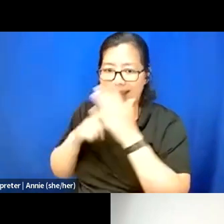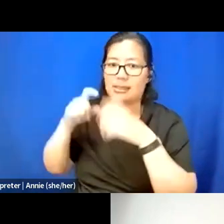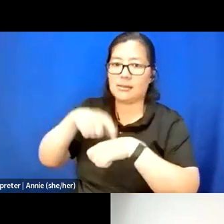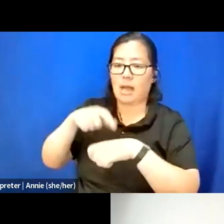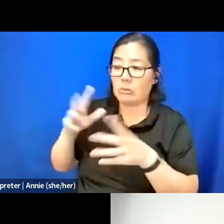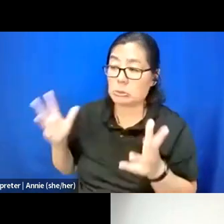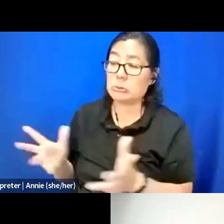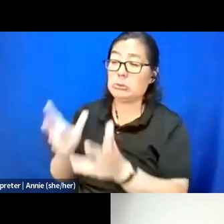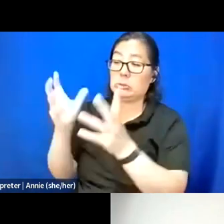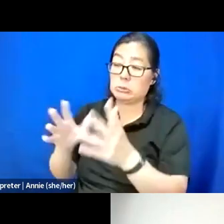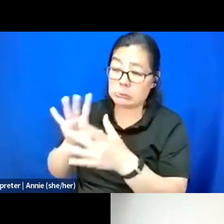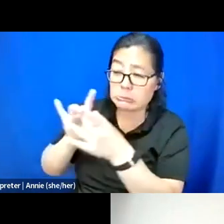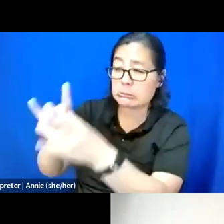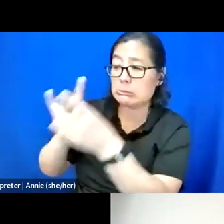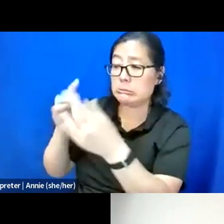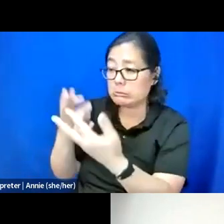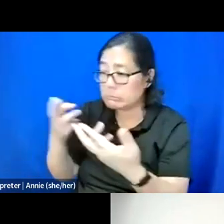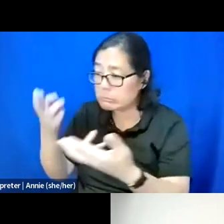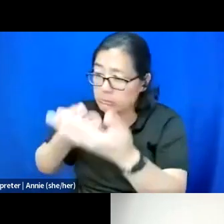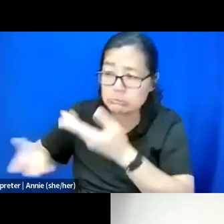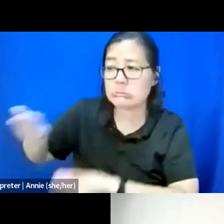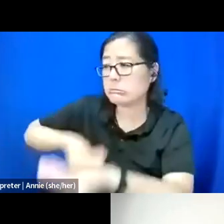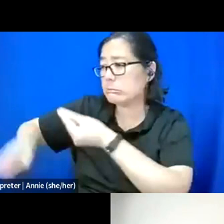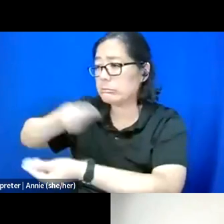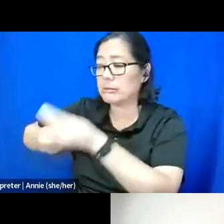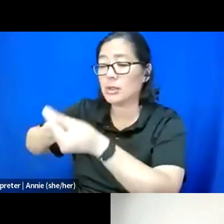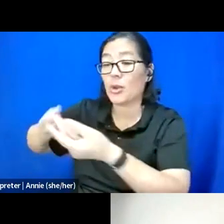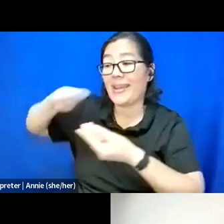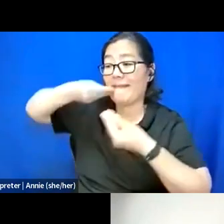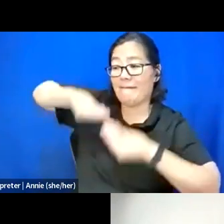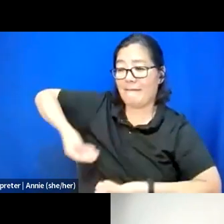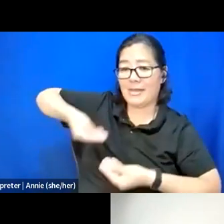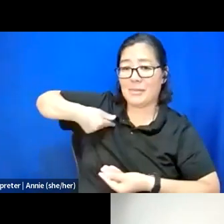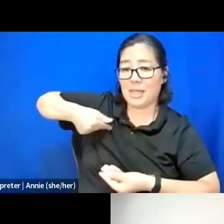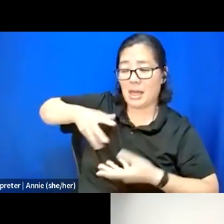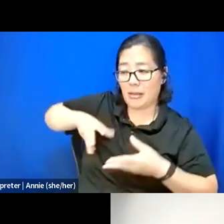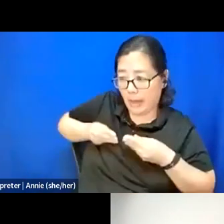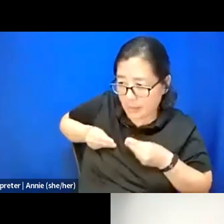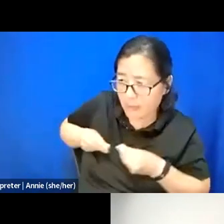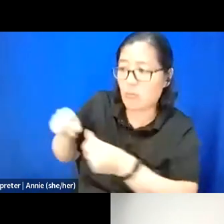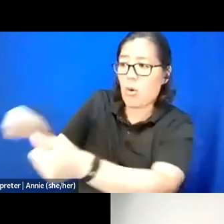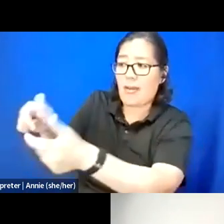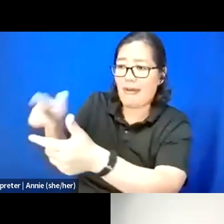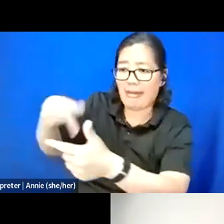to and resource with so that they can nourish me. And I can pour back into them and we can support each other.